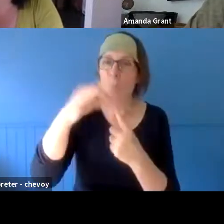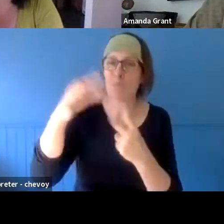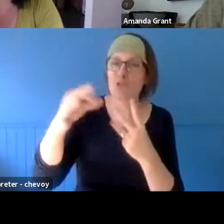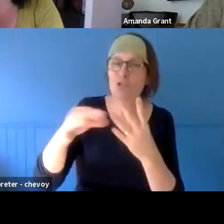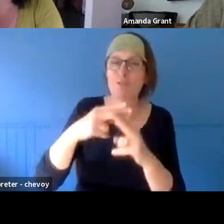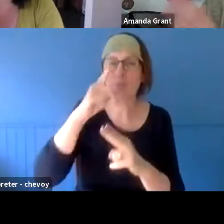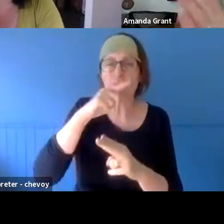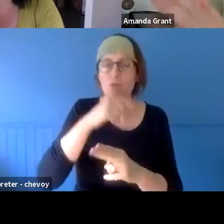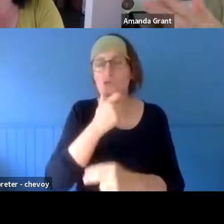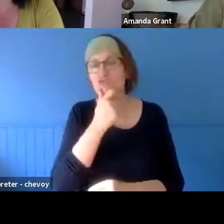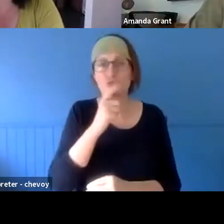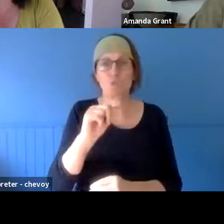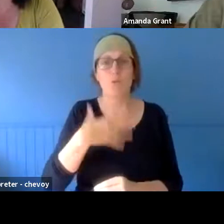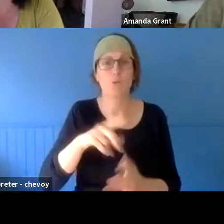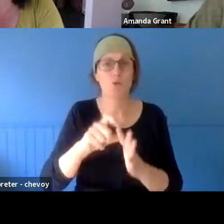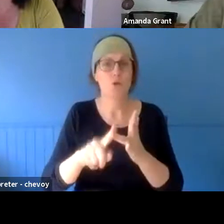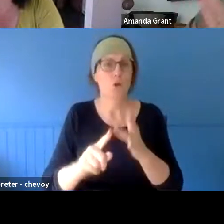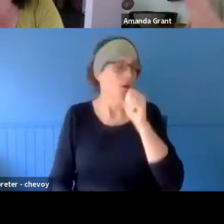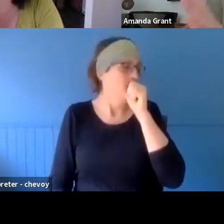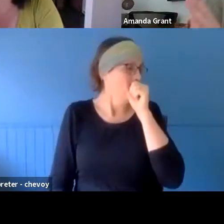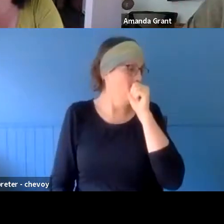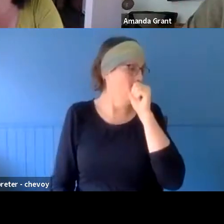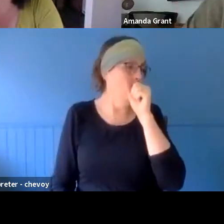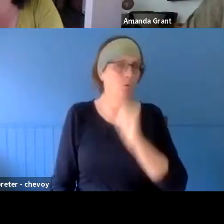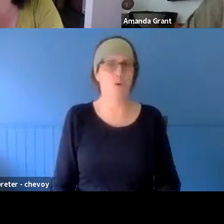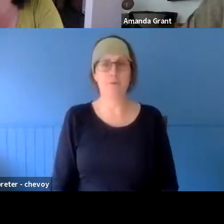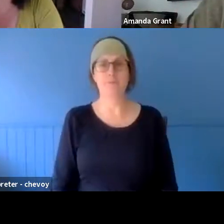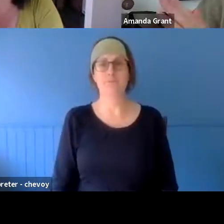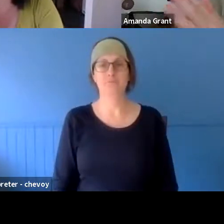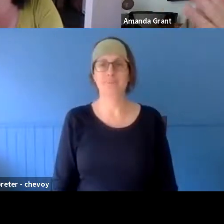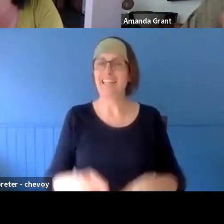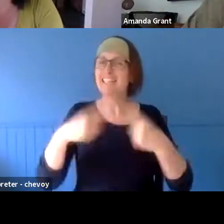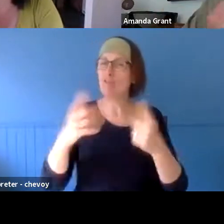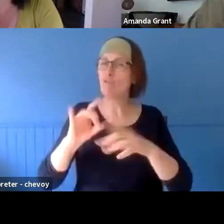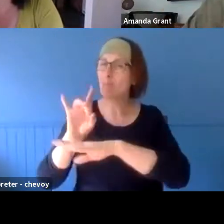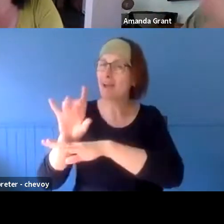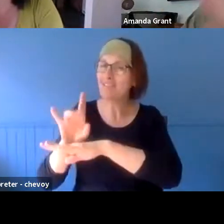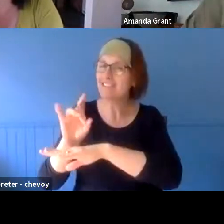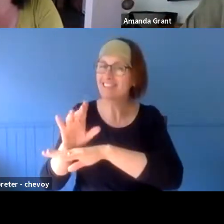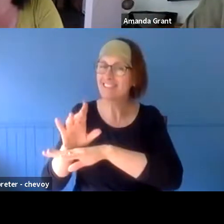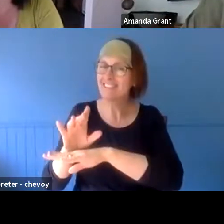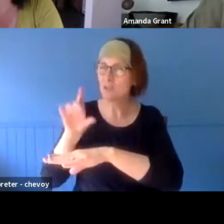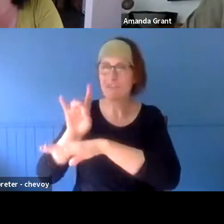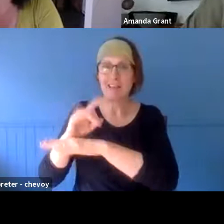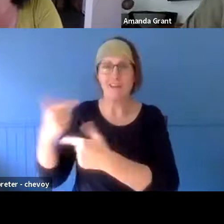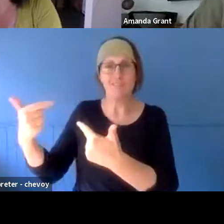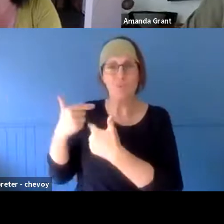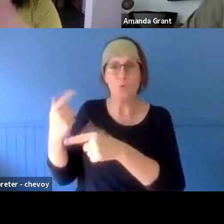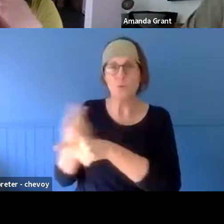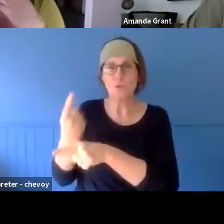counselling session can't quite give. It's sort of a different opportunity for them. What have you found so far, Vanessa? Because